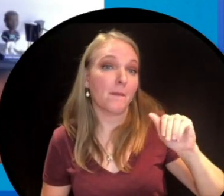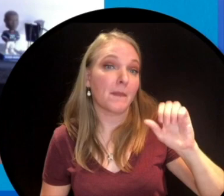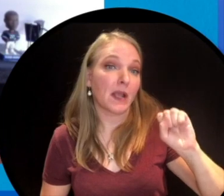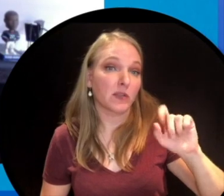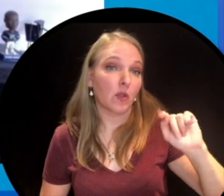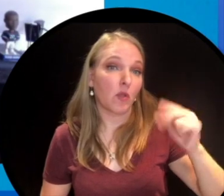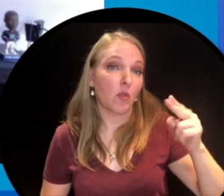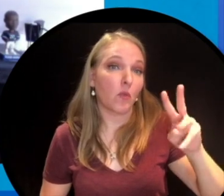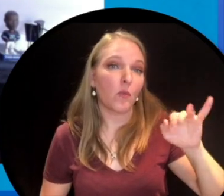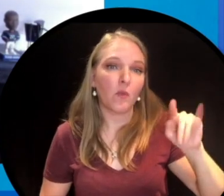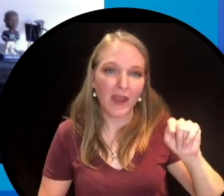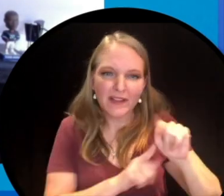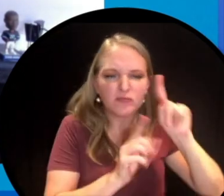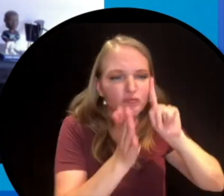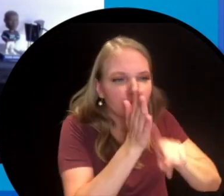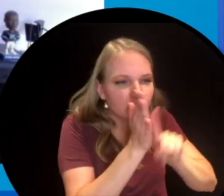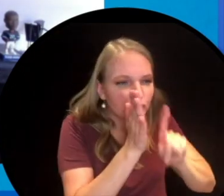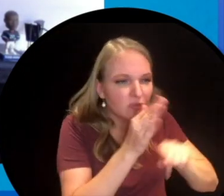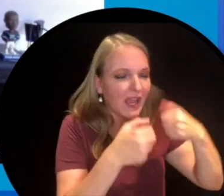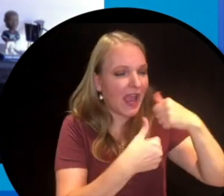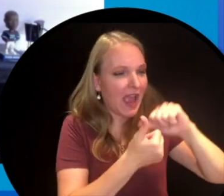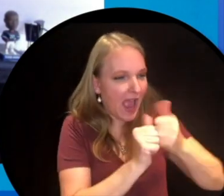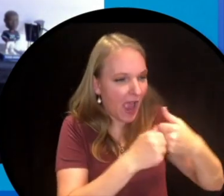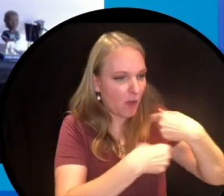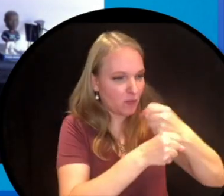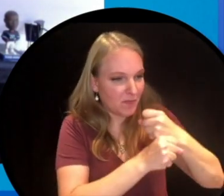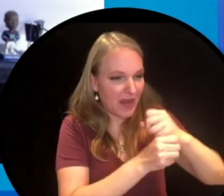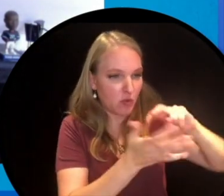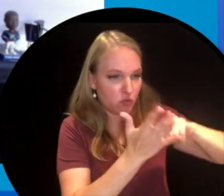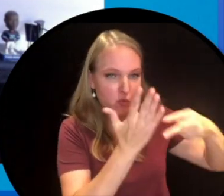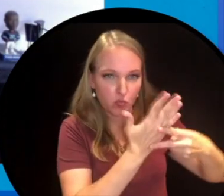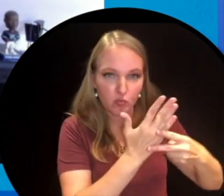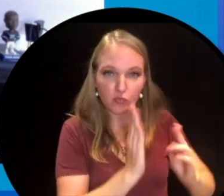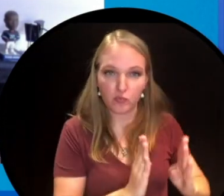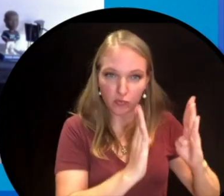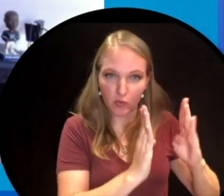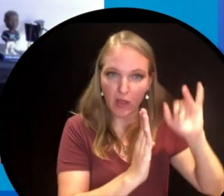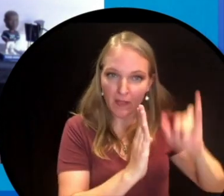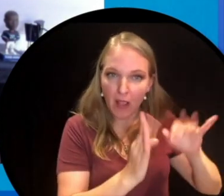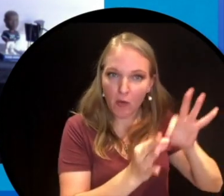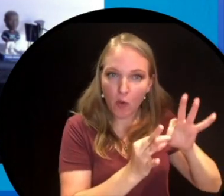Thwaites did all that research into how to make a toaster and that cost him two thousand dollars.